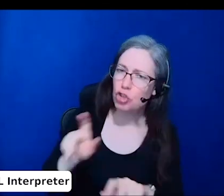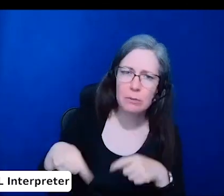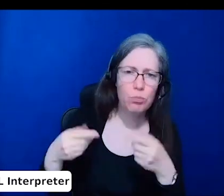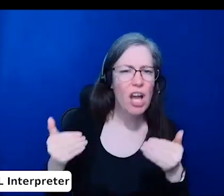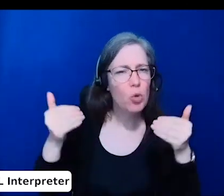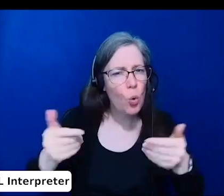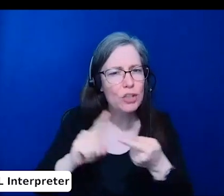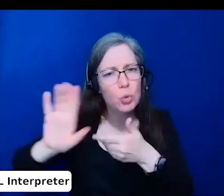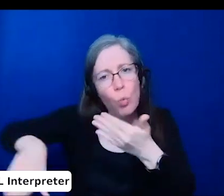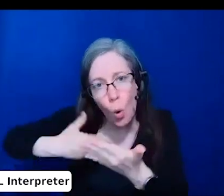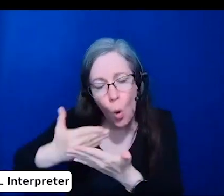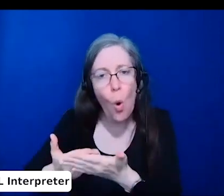The second is to invite all interviewees